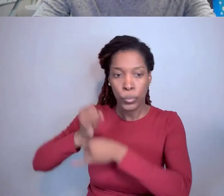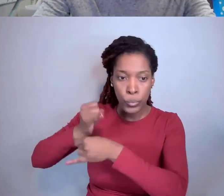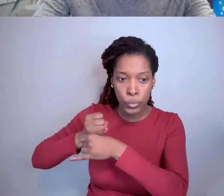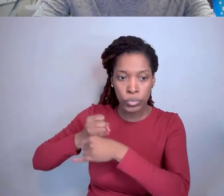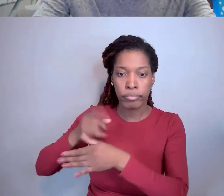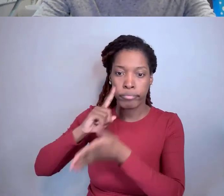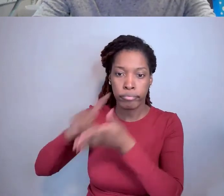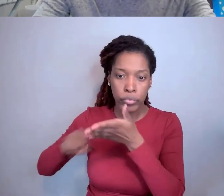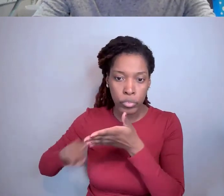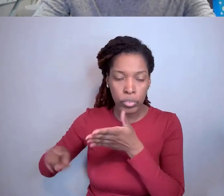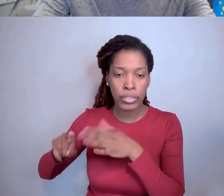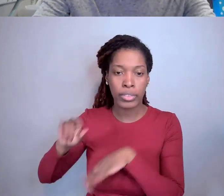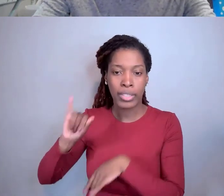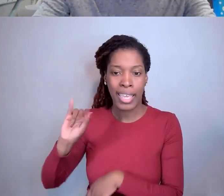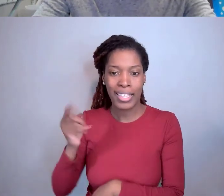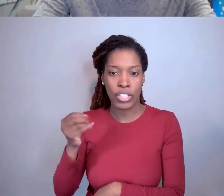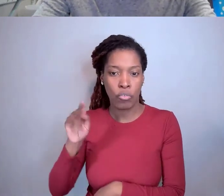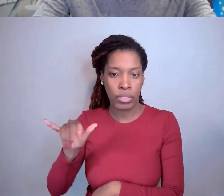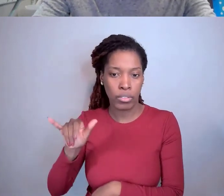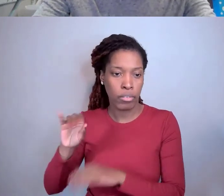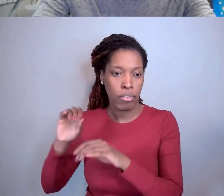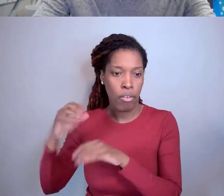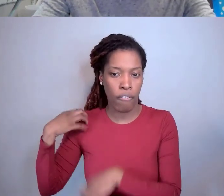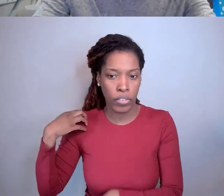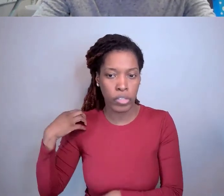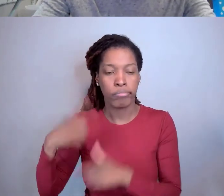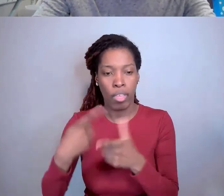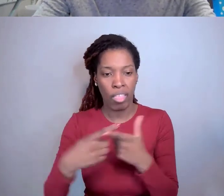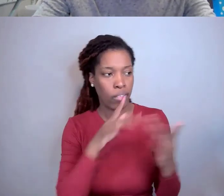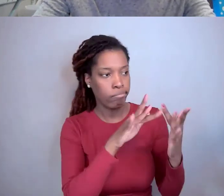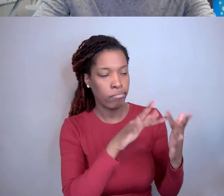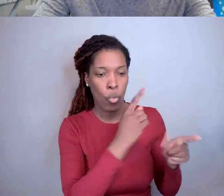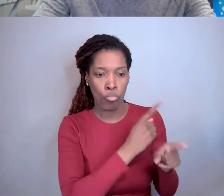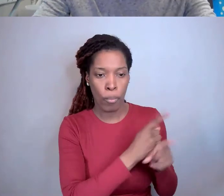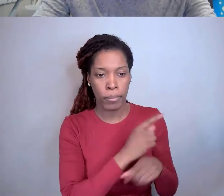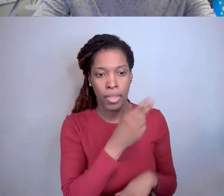and then contact the appropriate HHS and NIH research integrity officials.